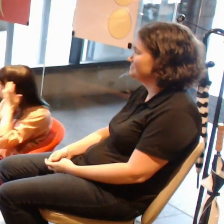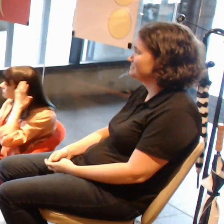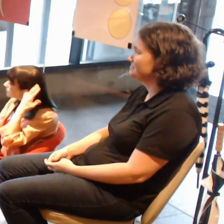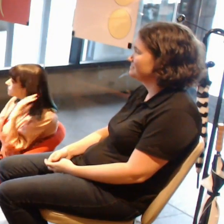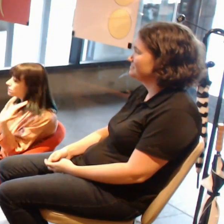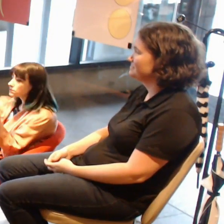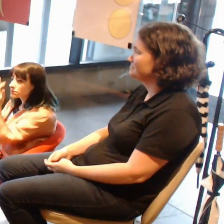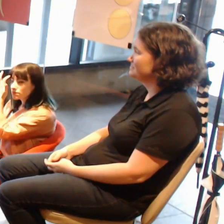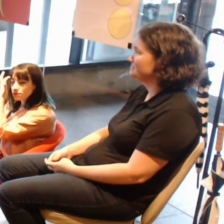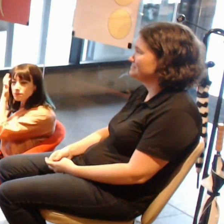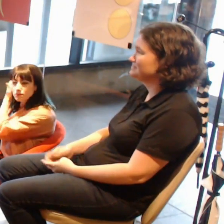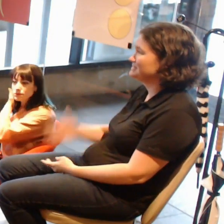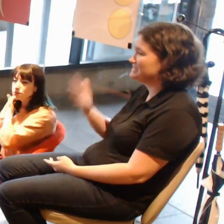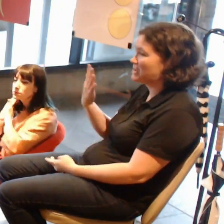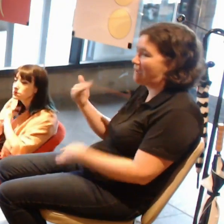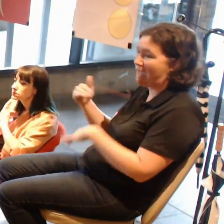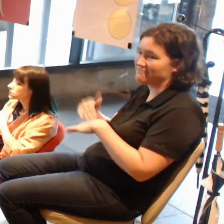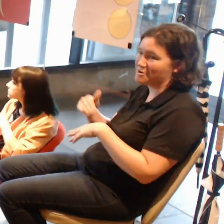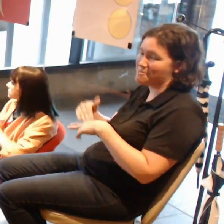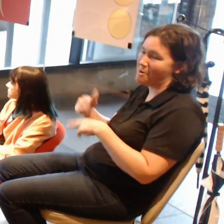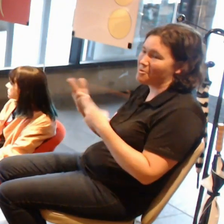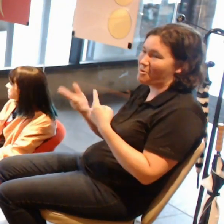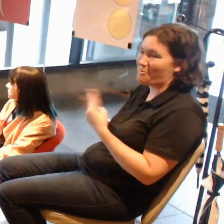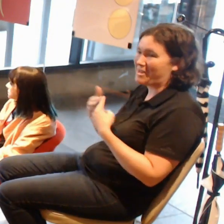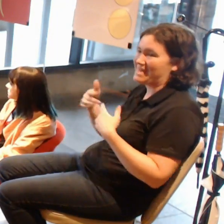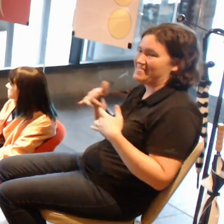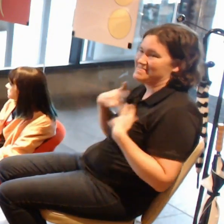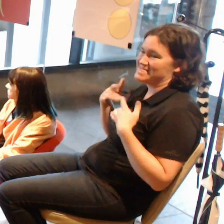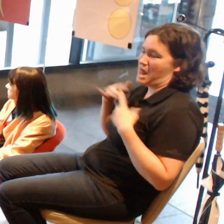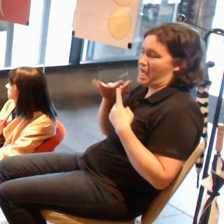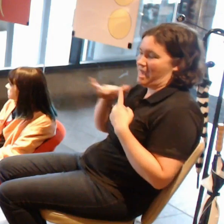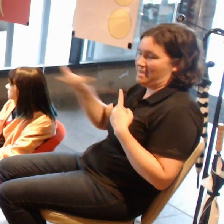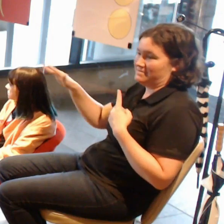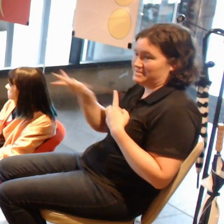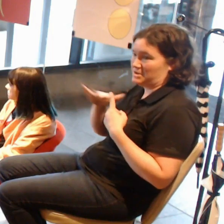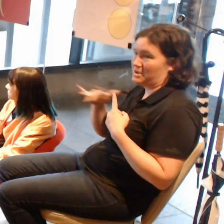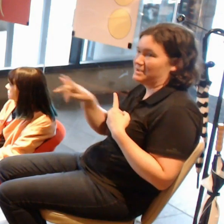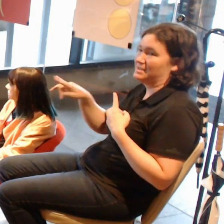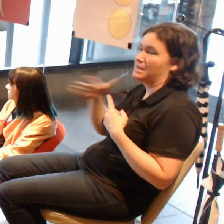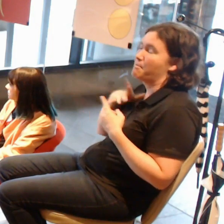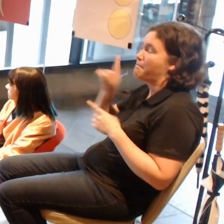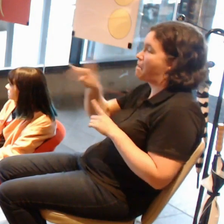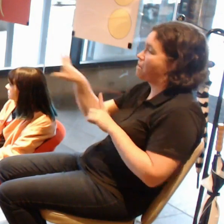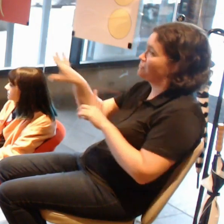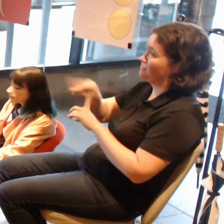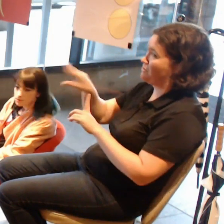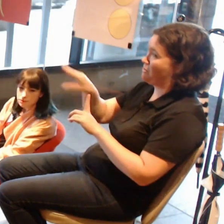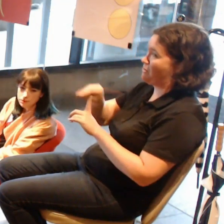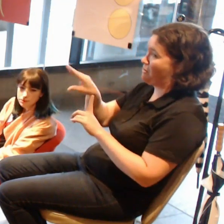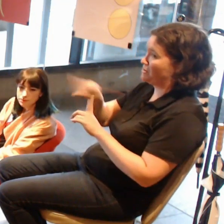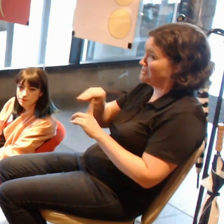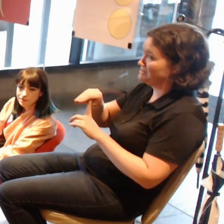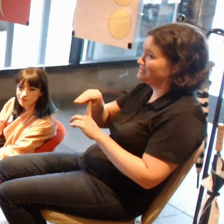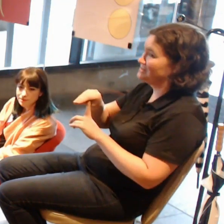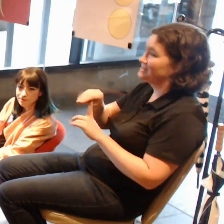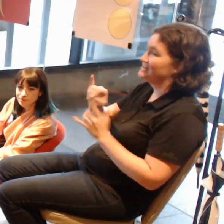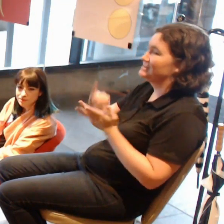So we do have it all captured, though, and I believe they've captured al the audio so we're gonna get them all synced up,